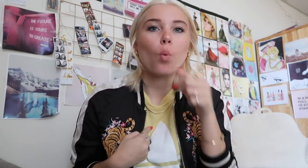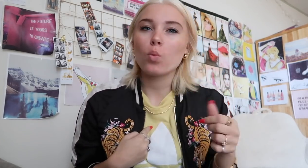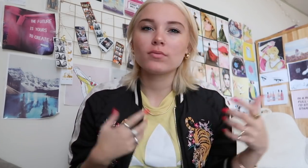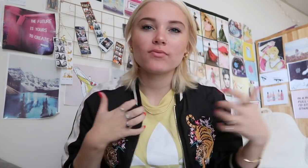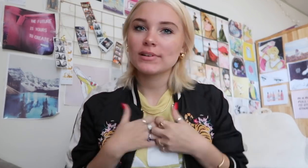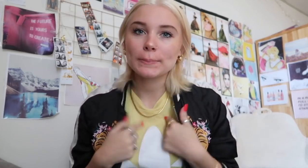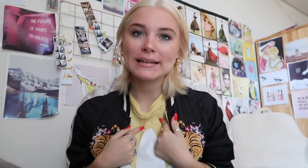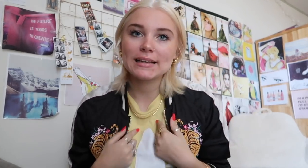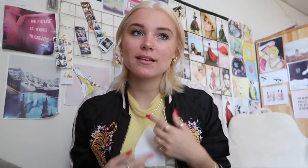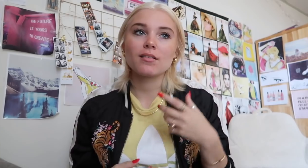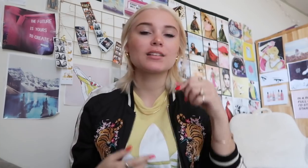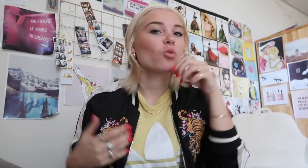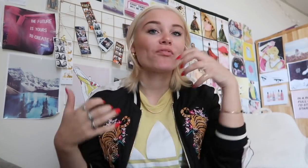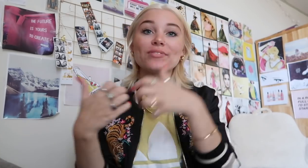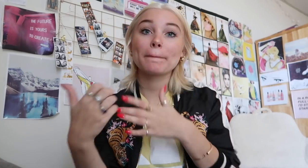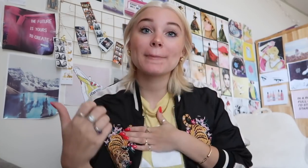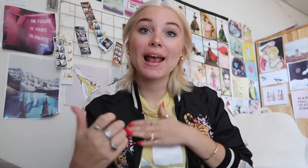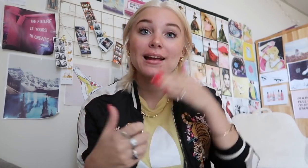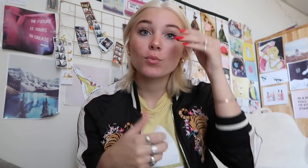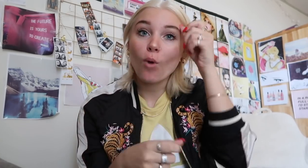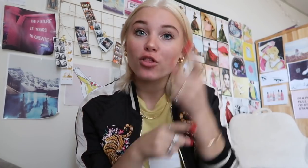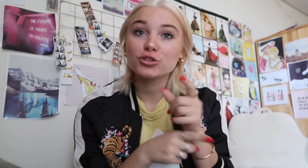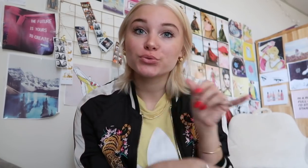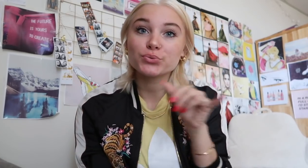while it wasn't fit to my little brother and I